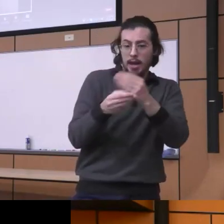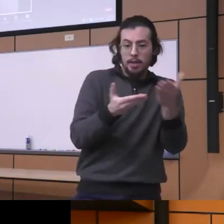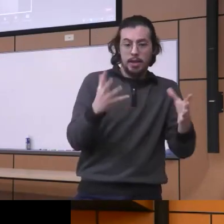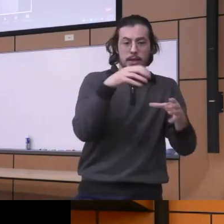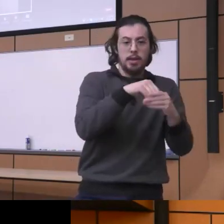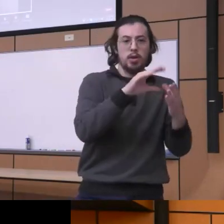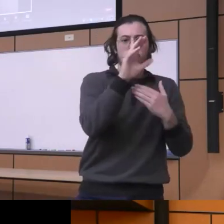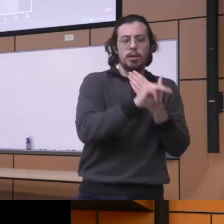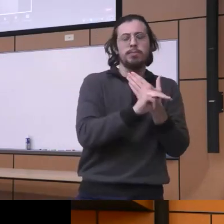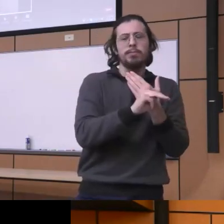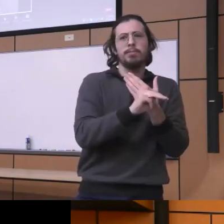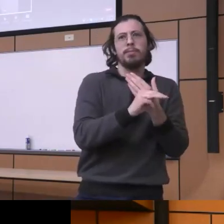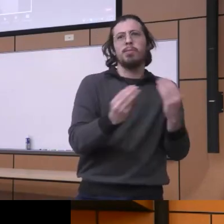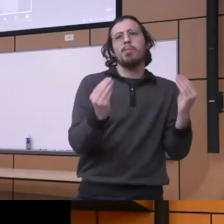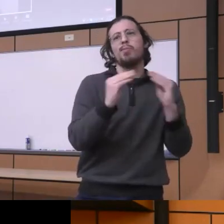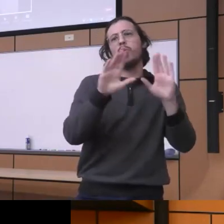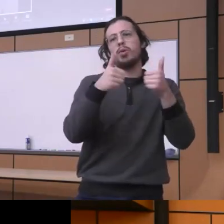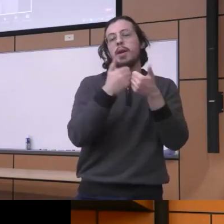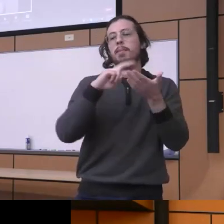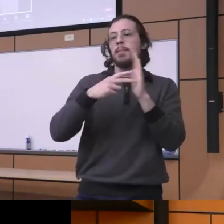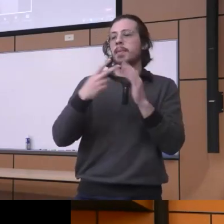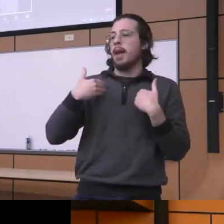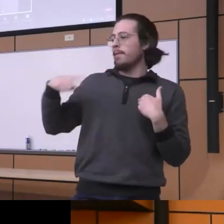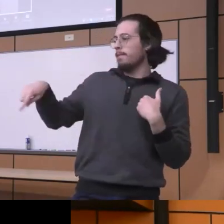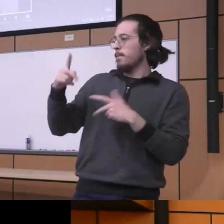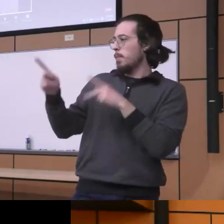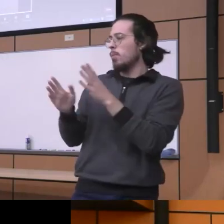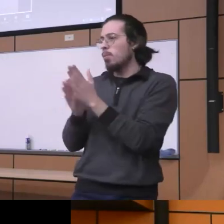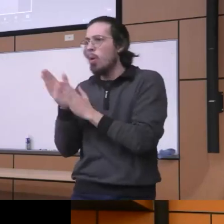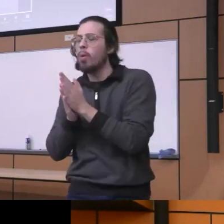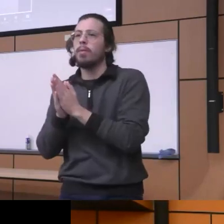a challenge so we got all these Champions that are really very motivated very driven to really do it